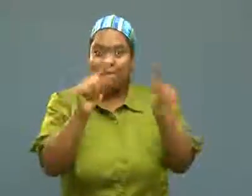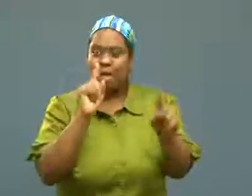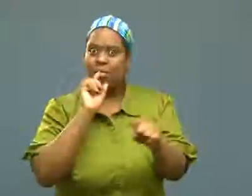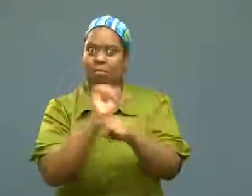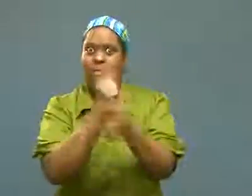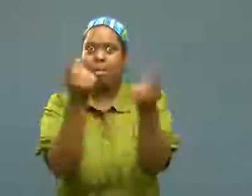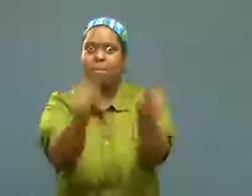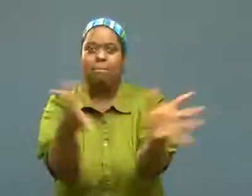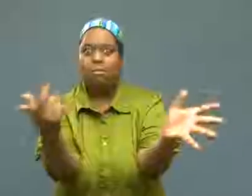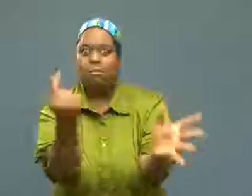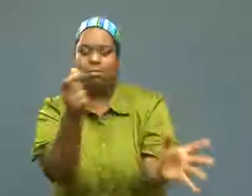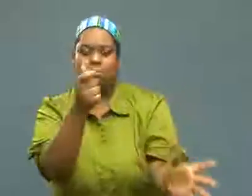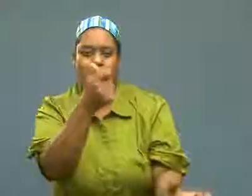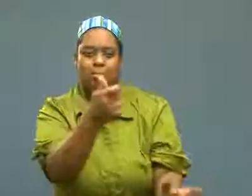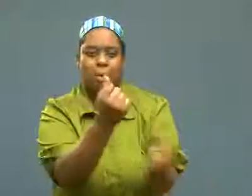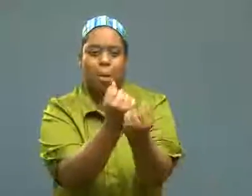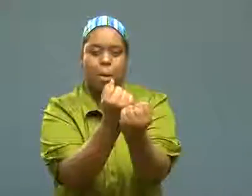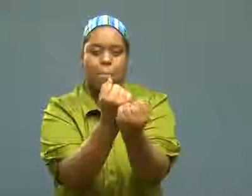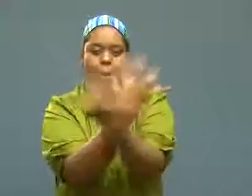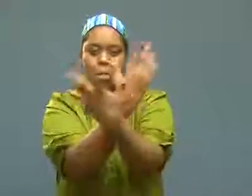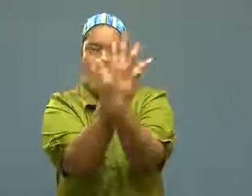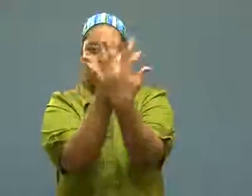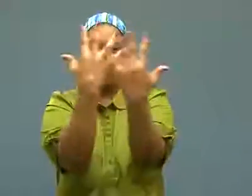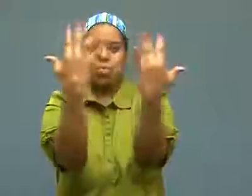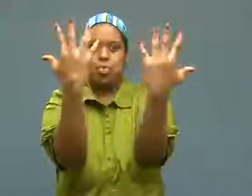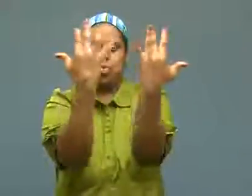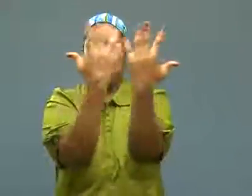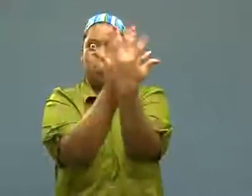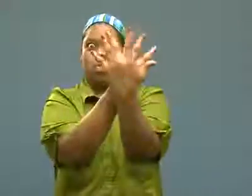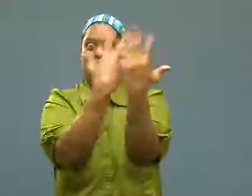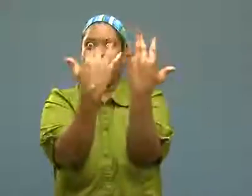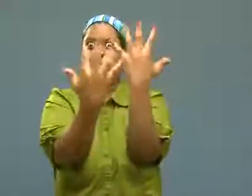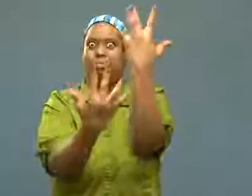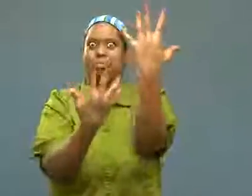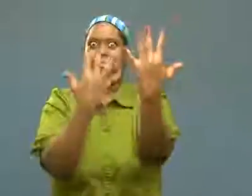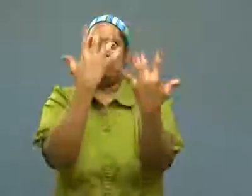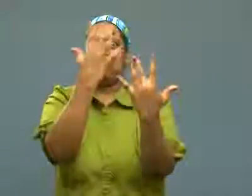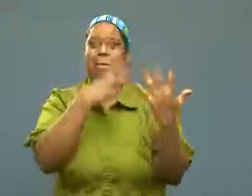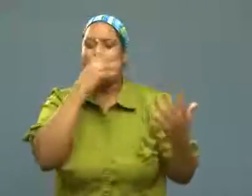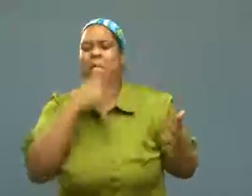Finally, it happened! It caught fire!